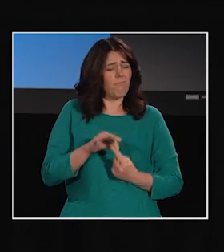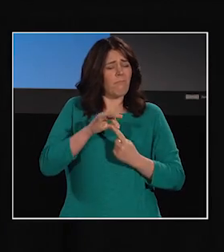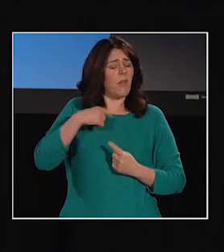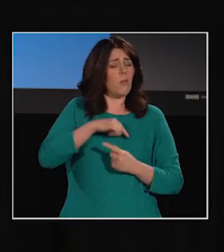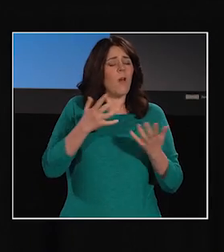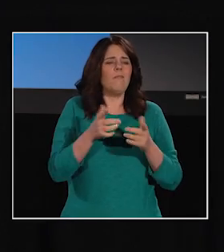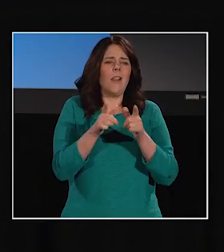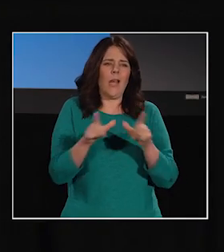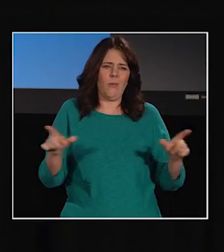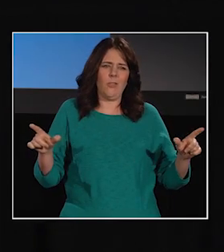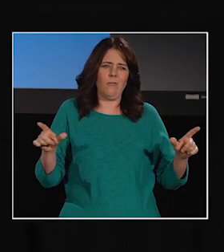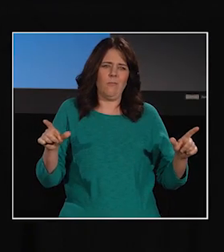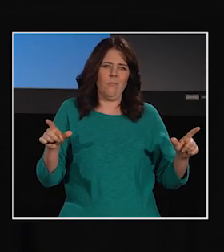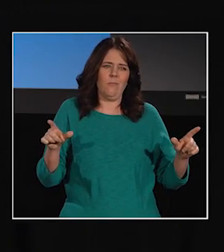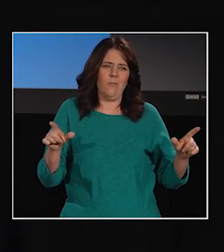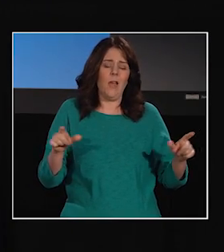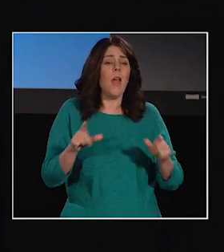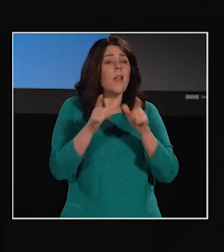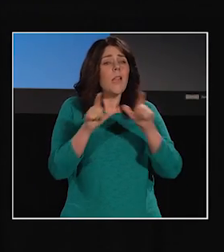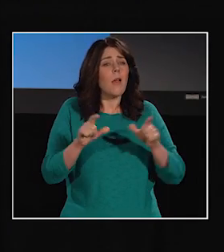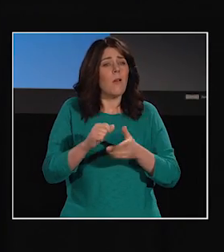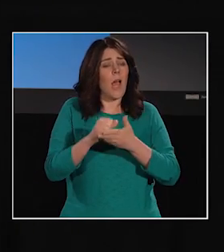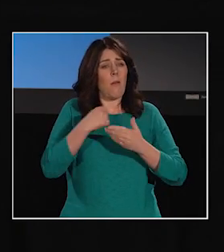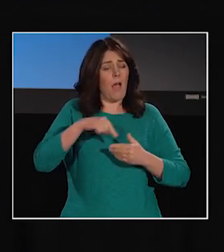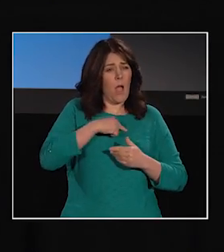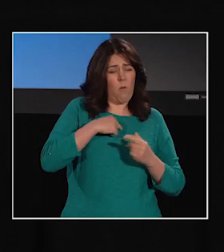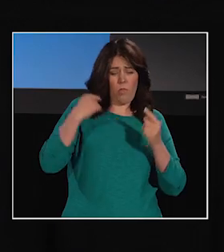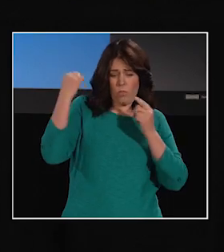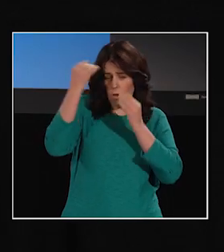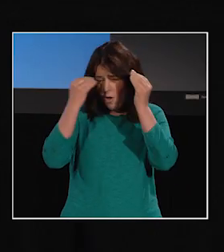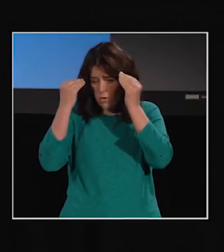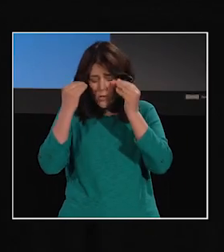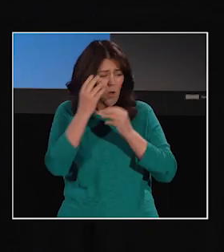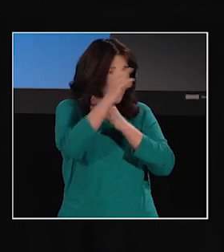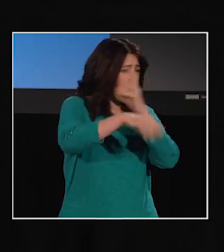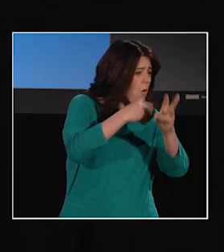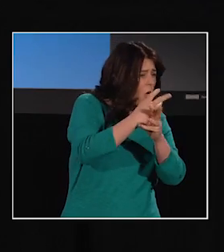Language connects our thoughts with the people and the world around us.